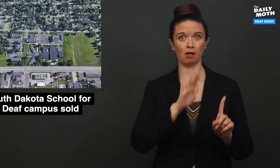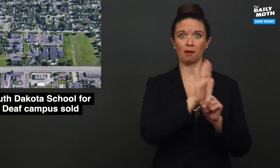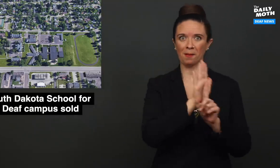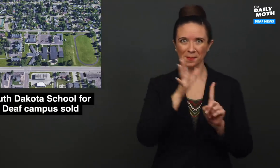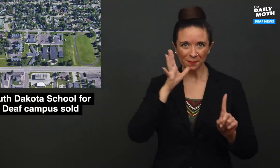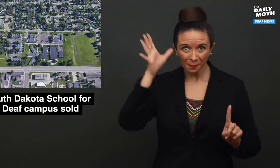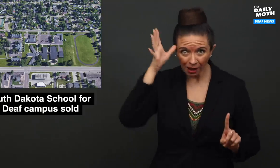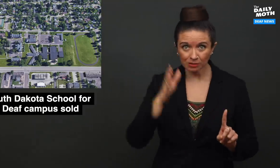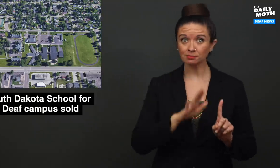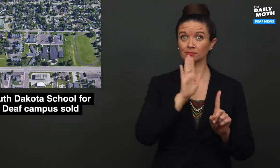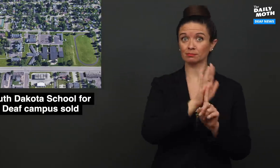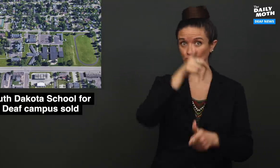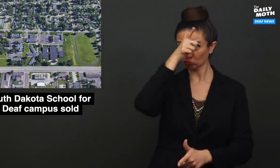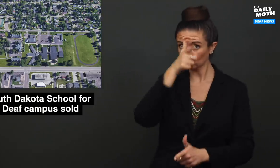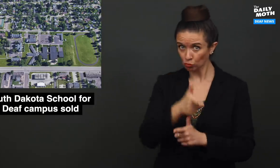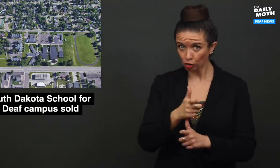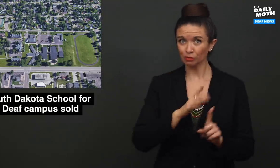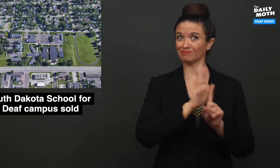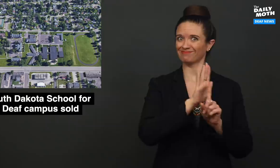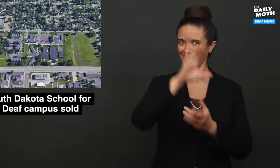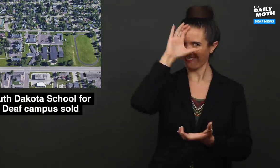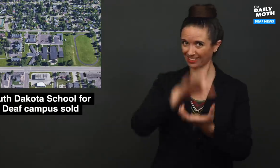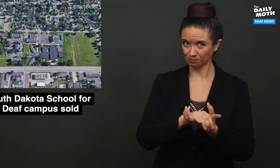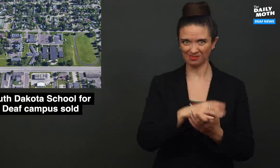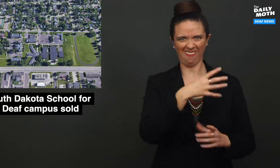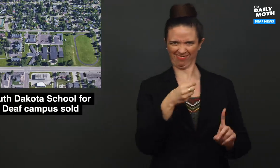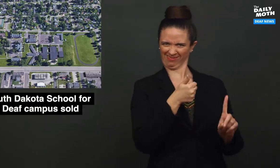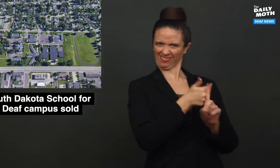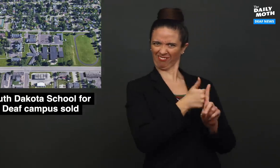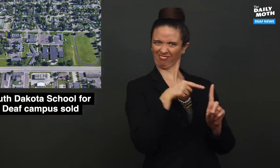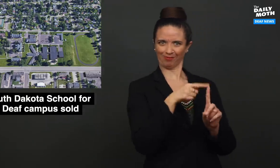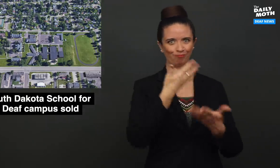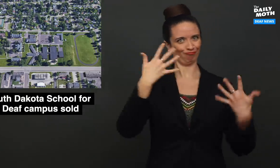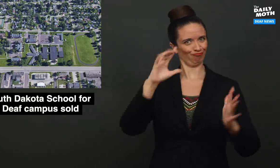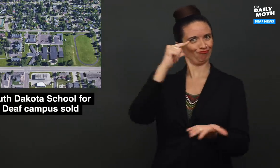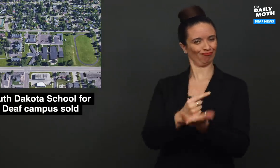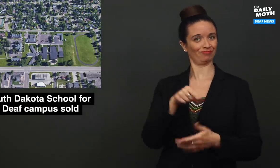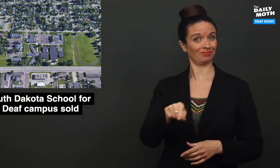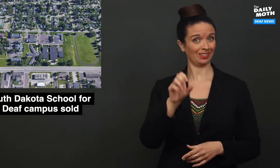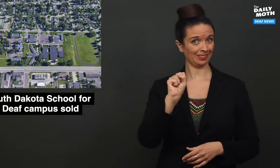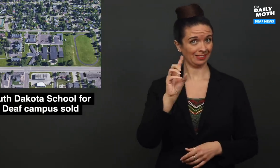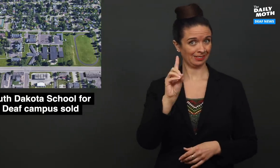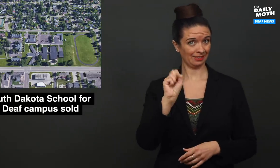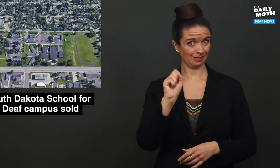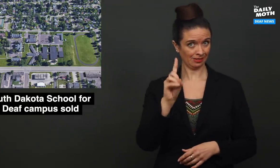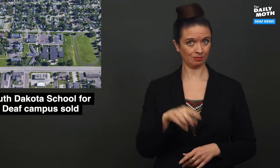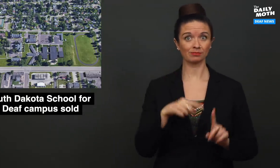that her parents, brother, husband, and herself graduated from SDSD.